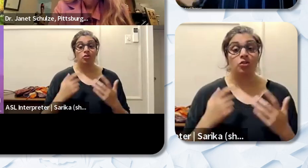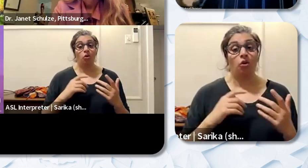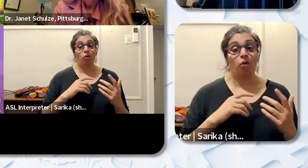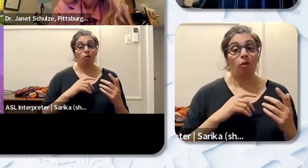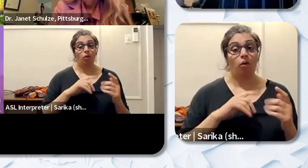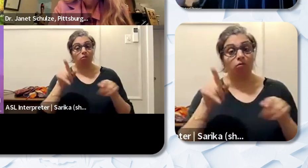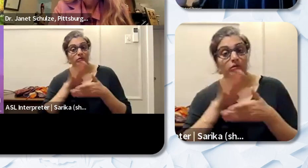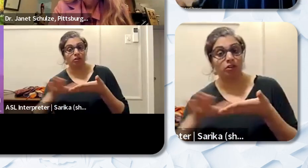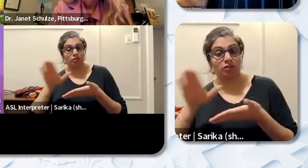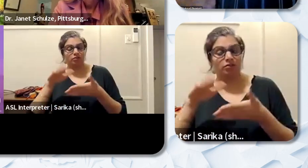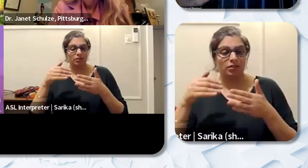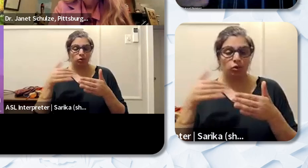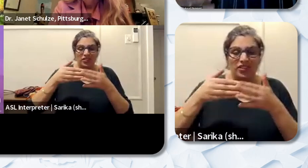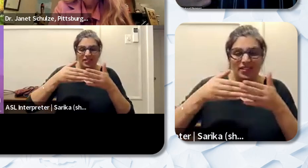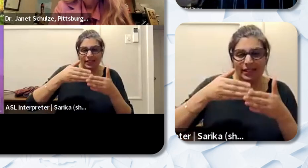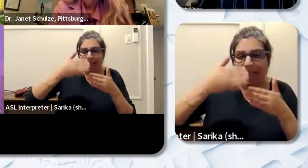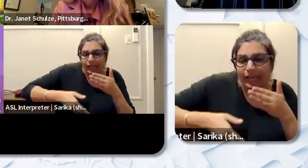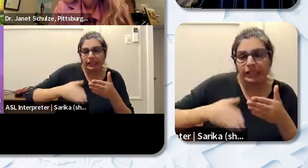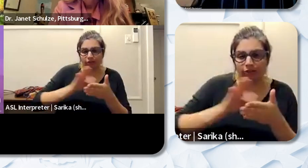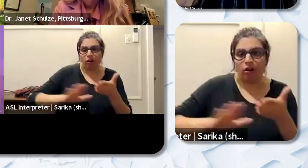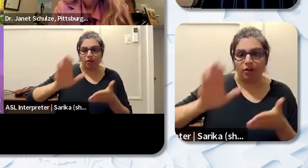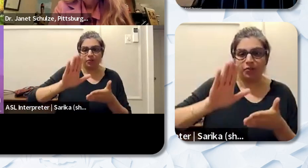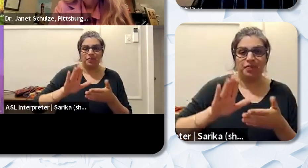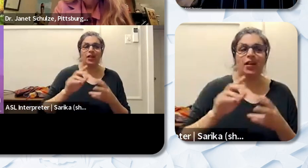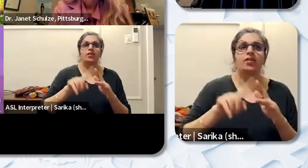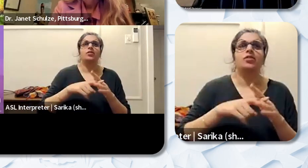the end of my undergraduate career that's when I started exploring and learning about different